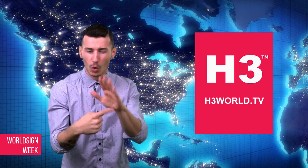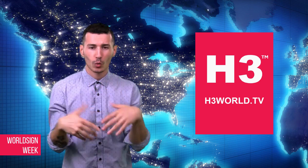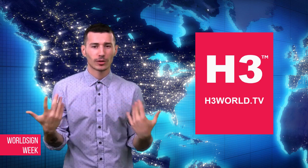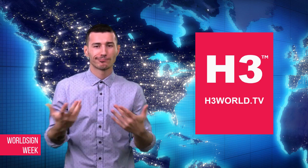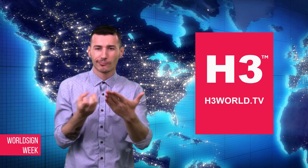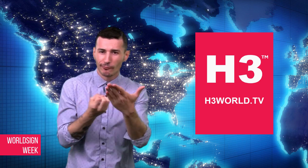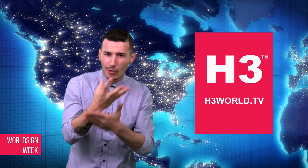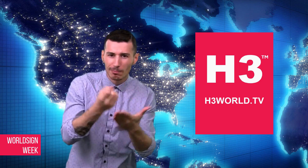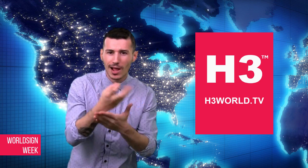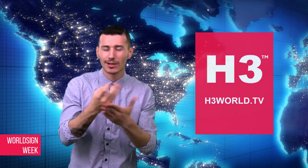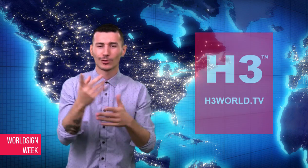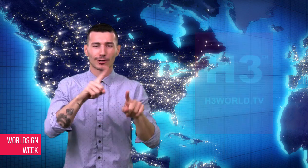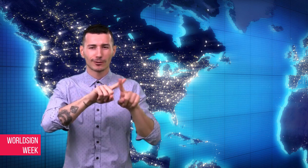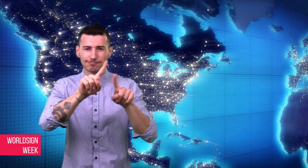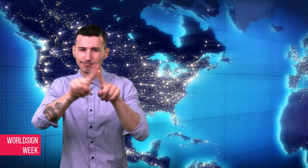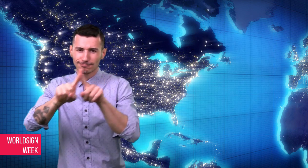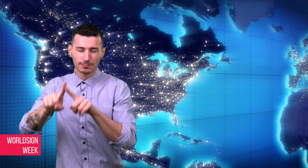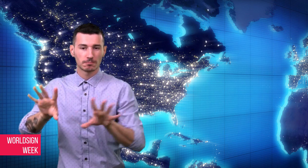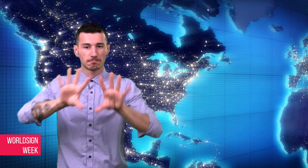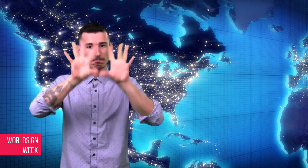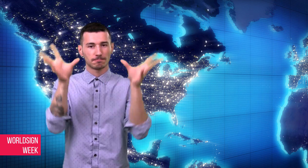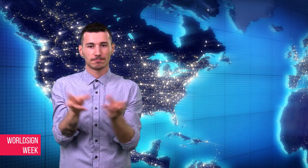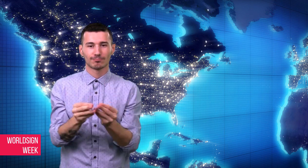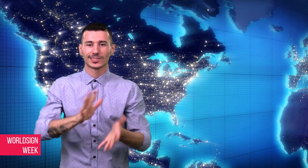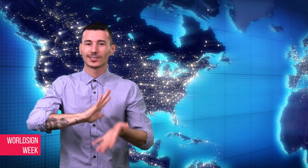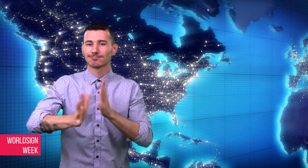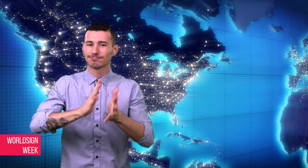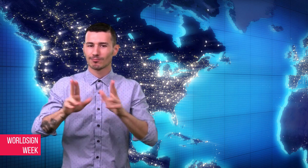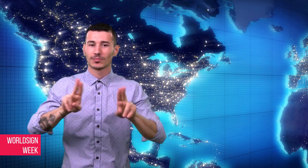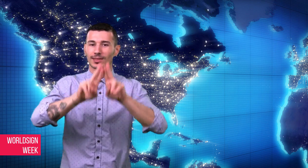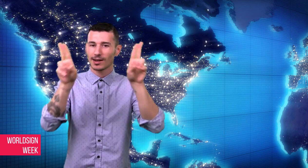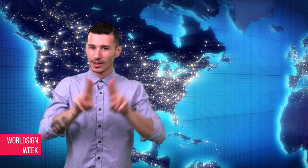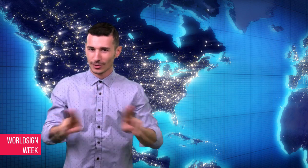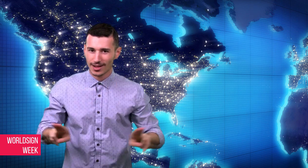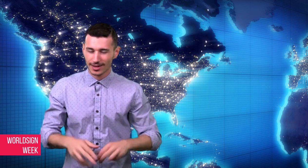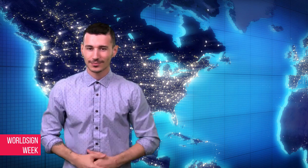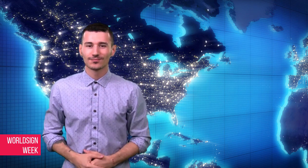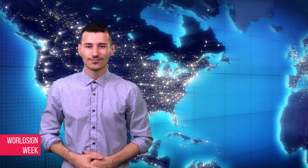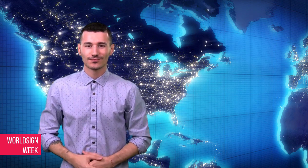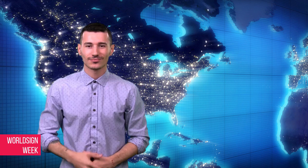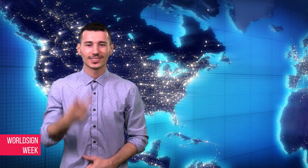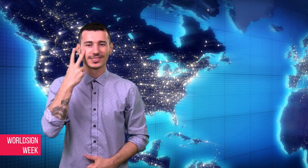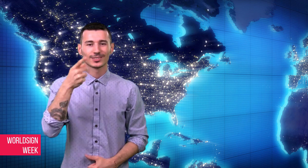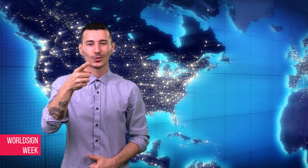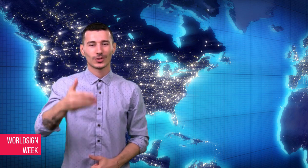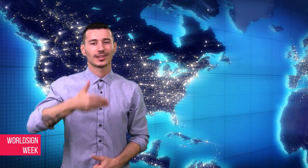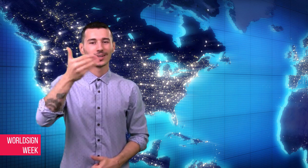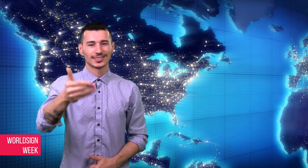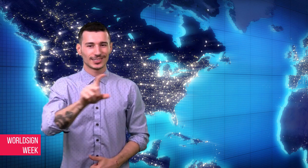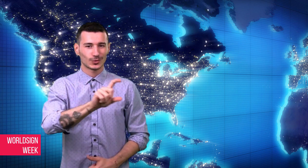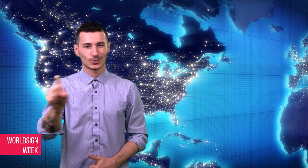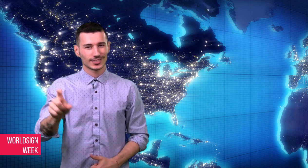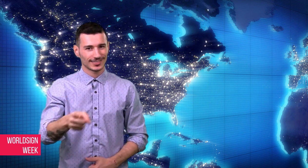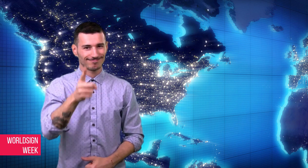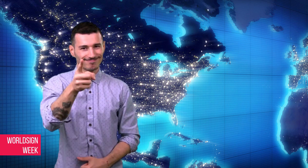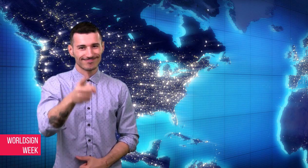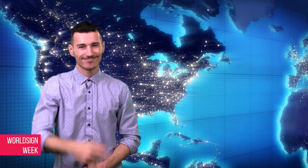all in International Sign. See you next week.